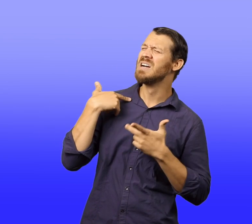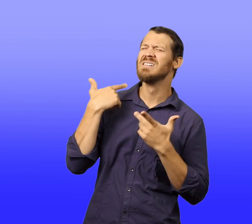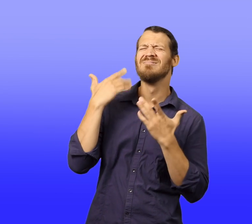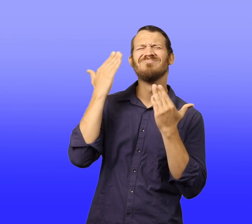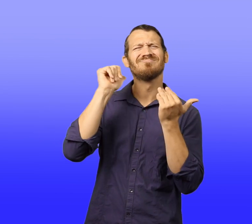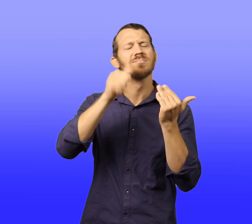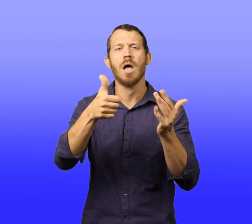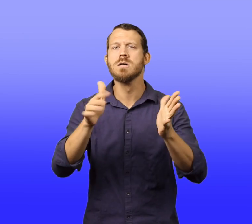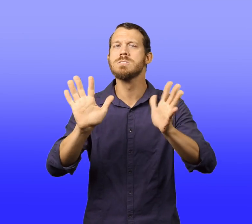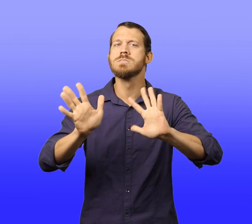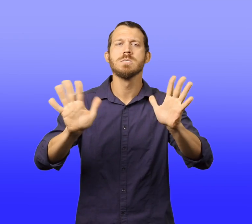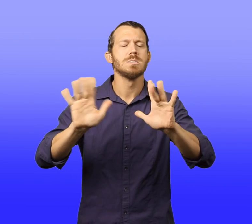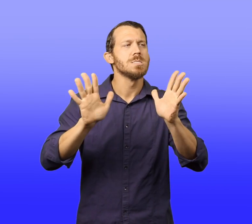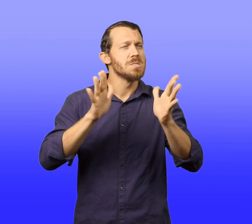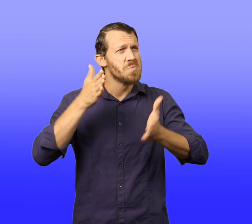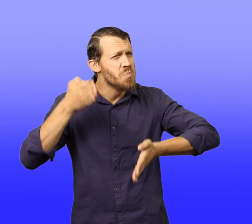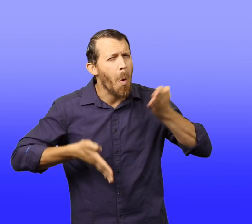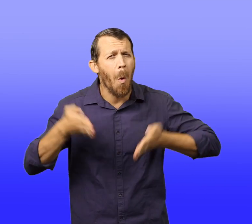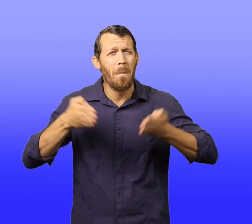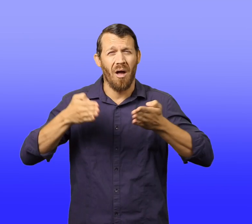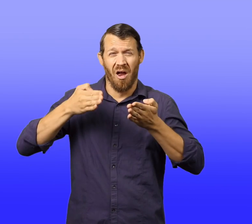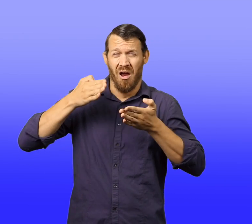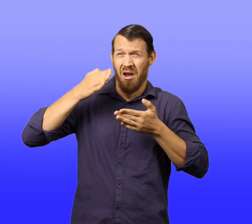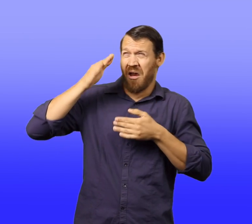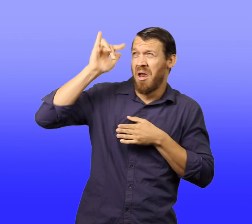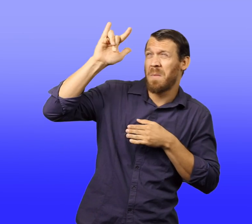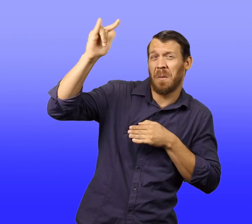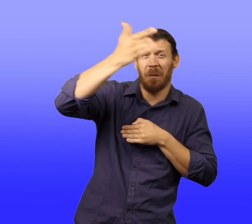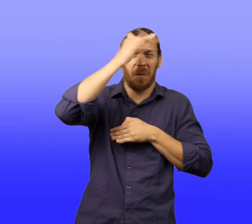Robots and little airplanes didn't seem very important now.